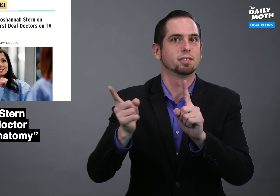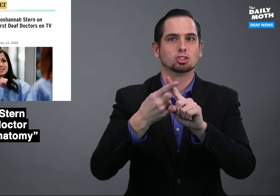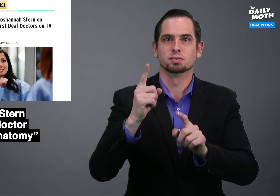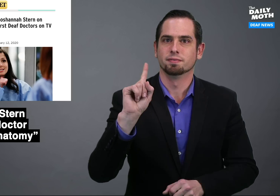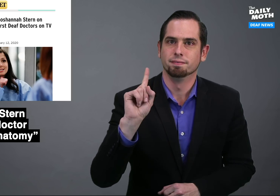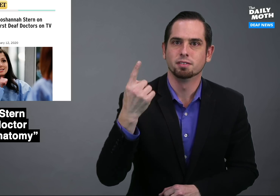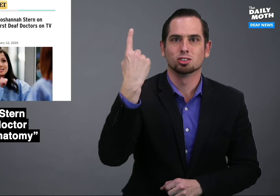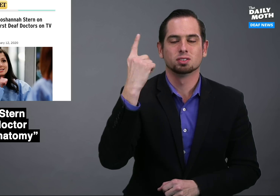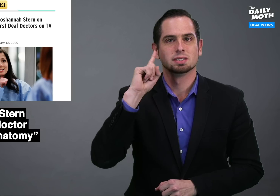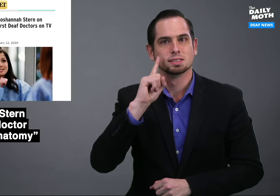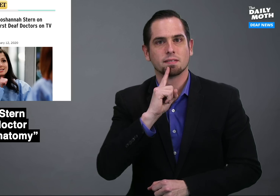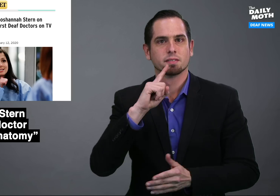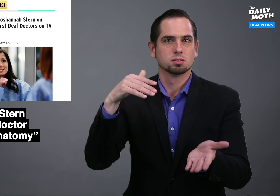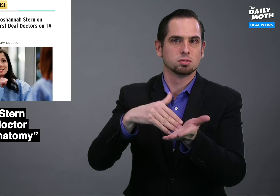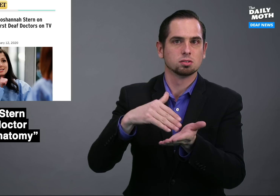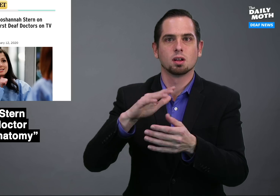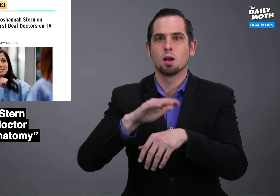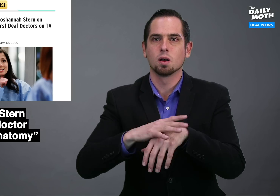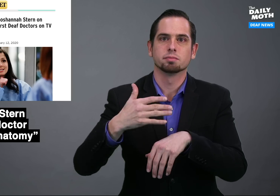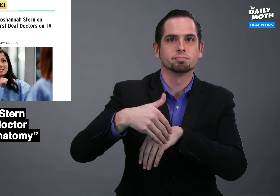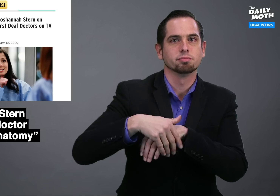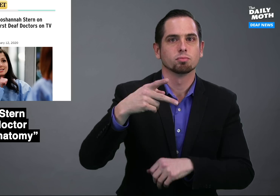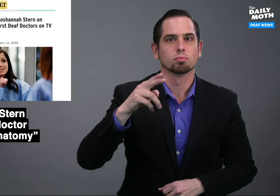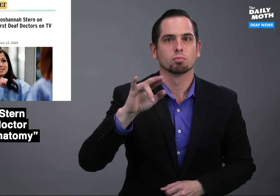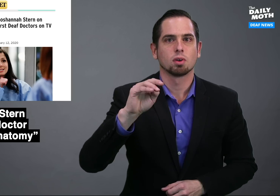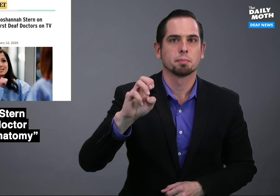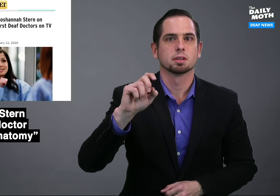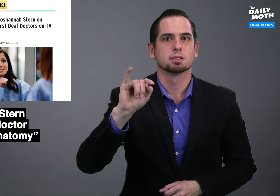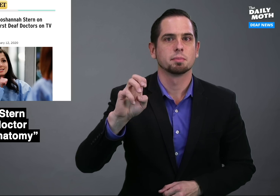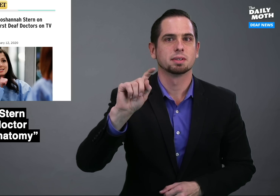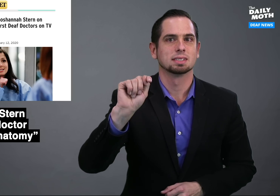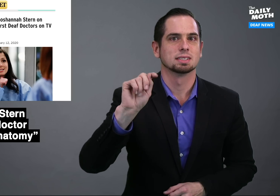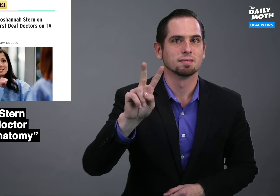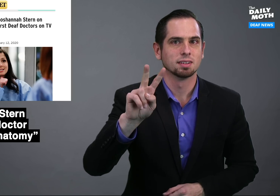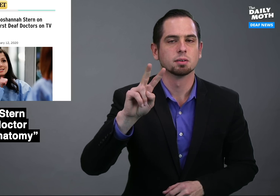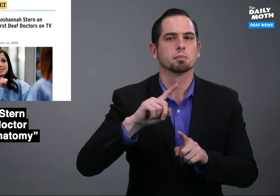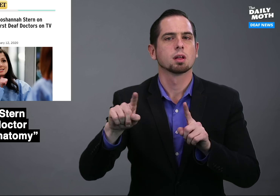the "first deaf doctor" on primetime television,